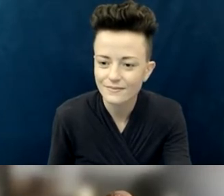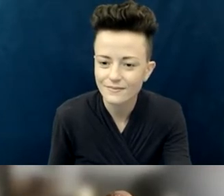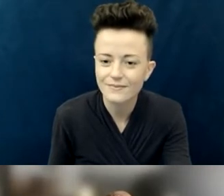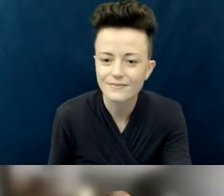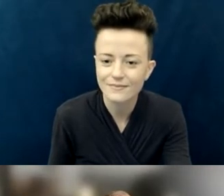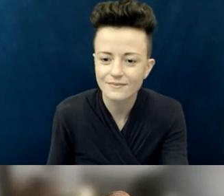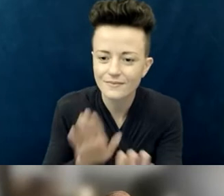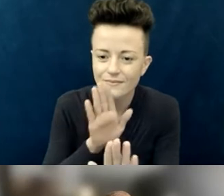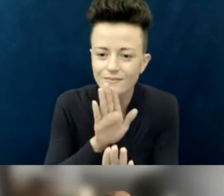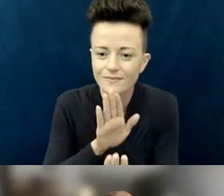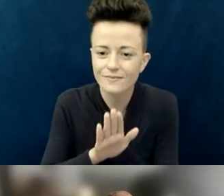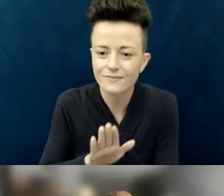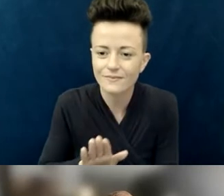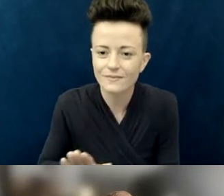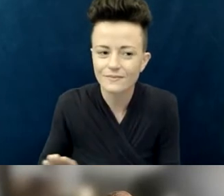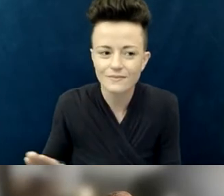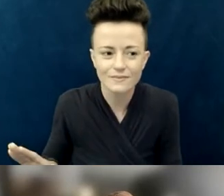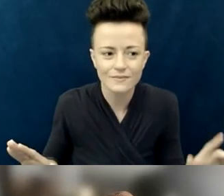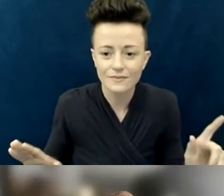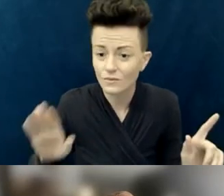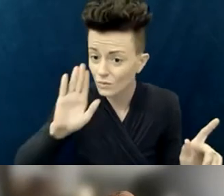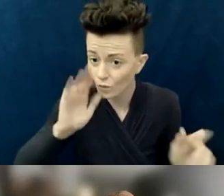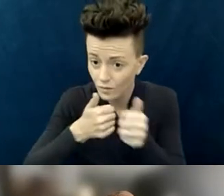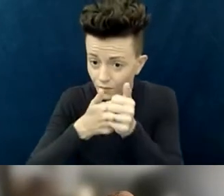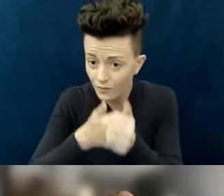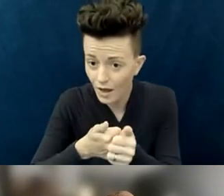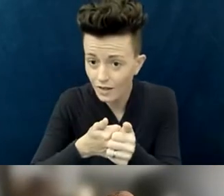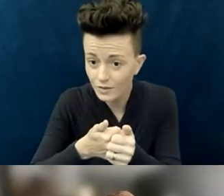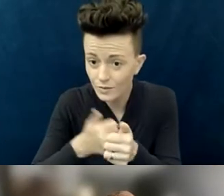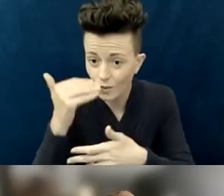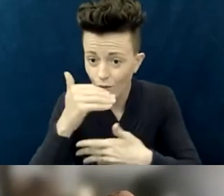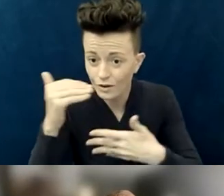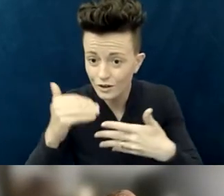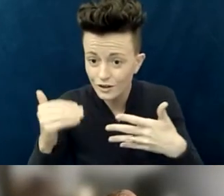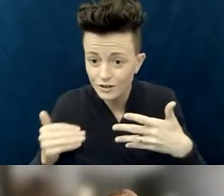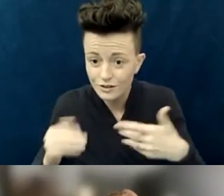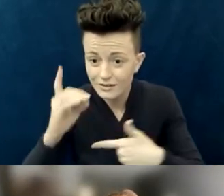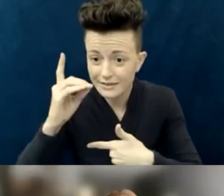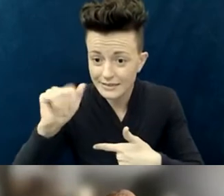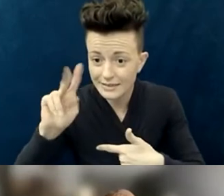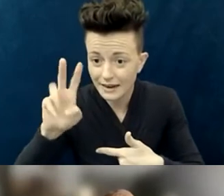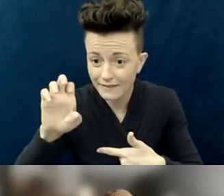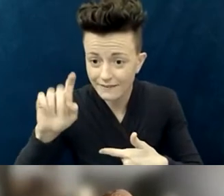Are we going in order? Is Dave up first? Sorry, thank you, Victoria. Why don't we… With this question it's a little bit hard,